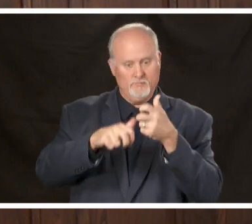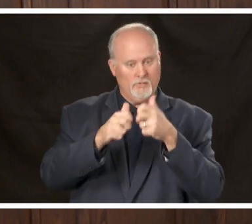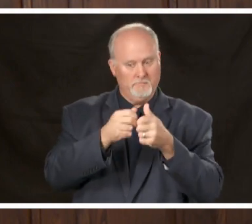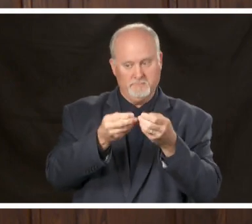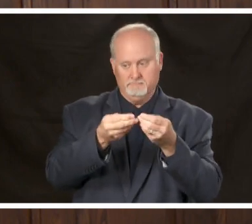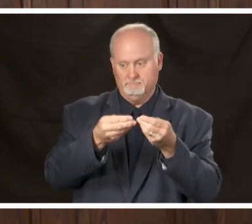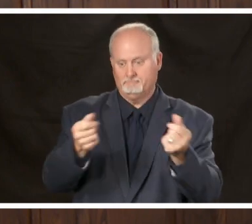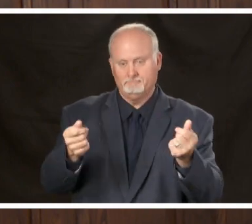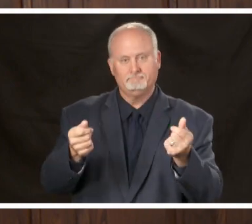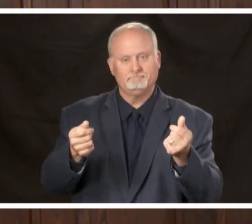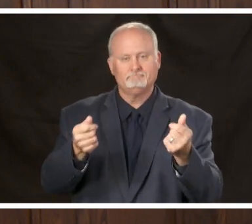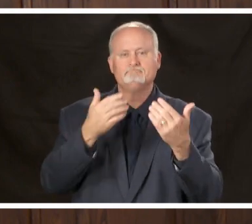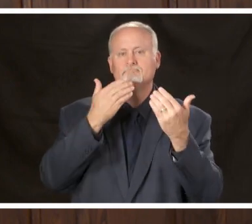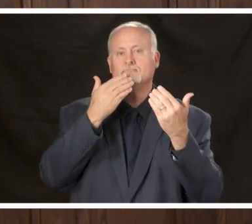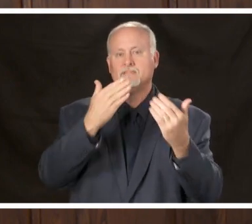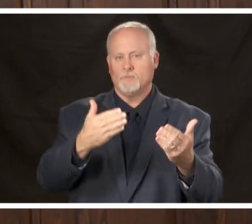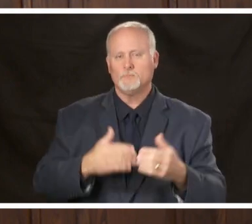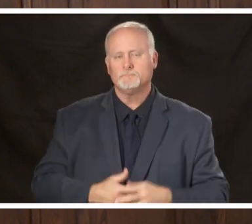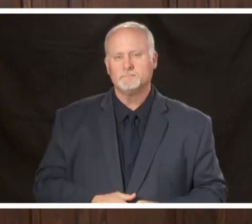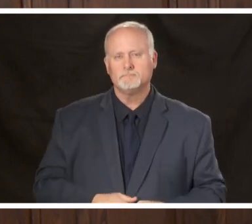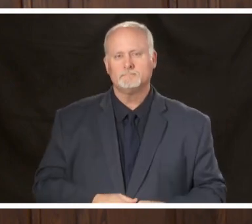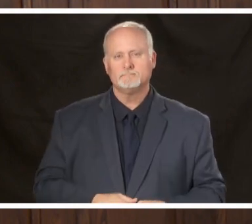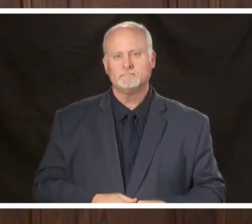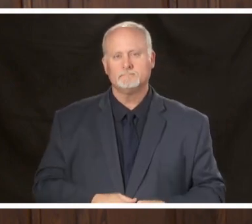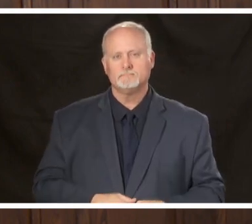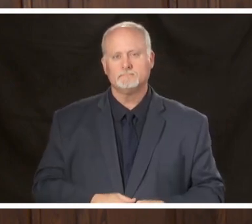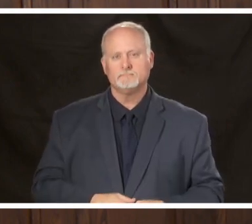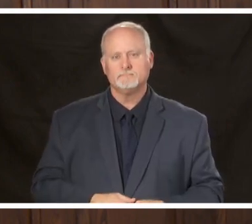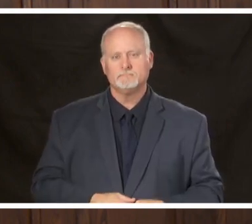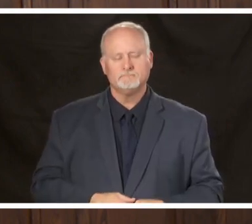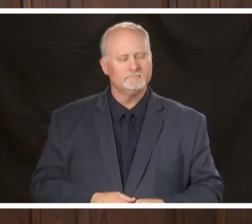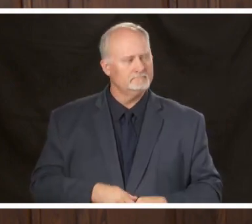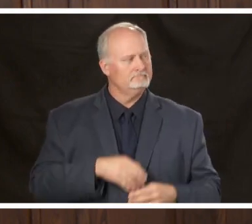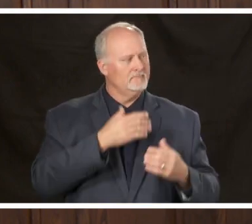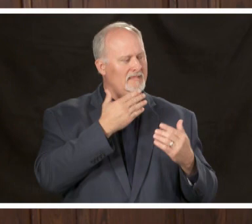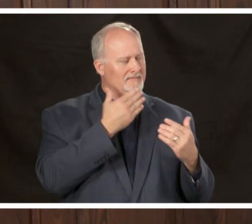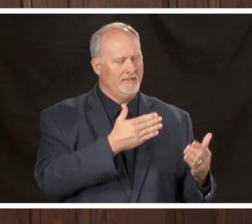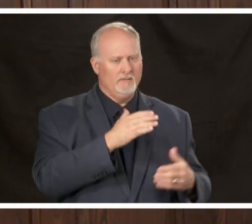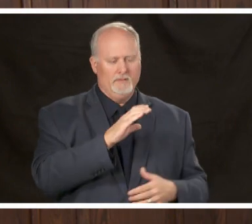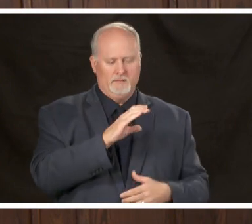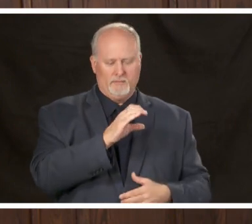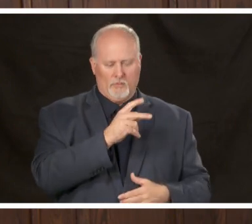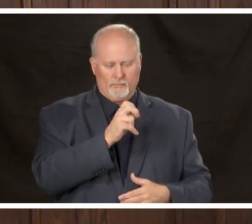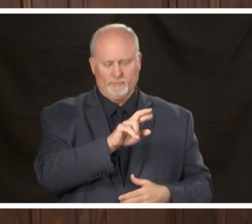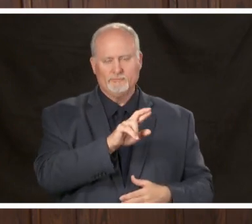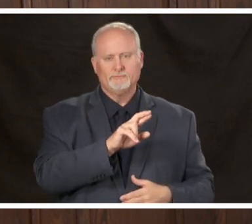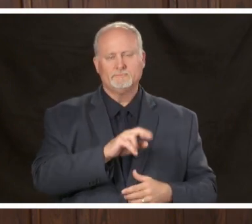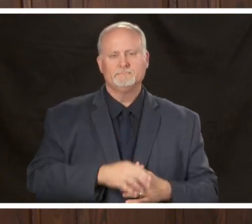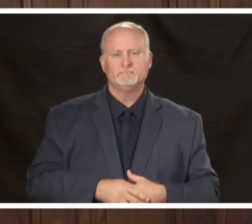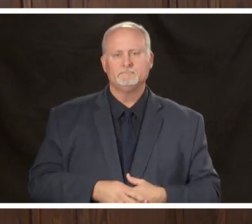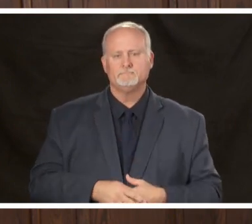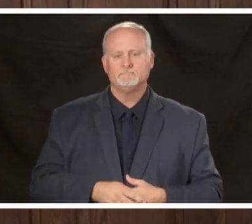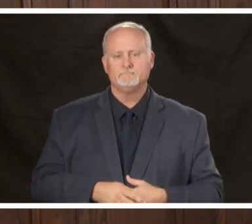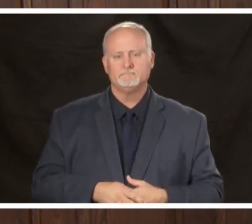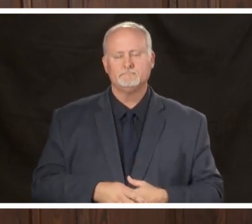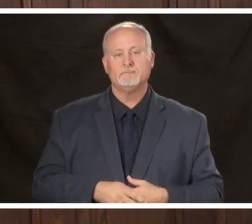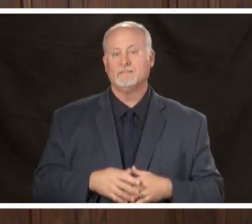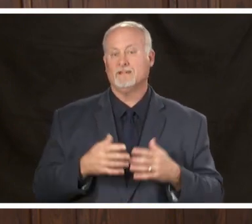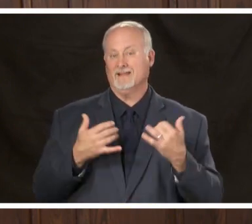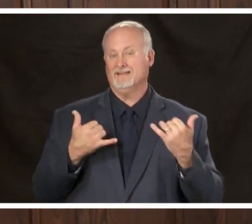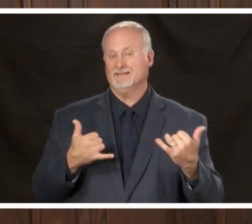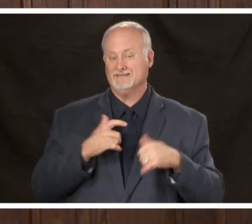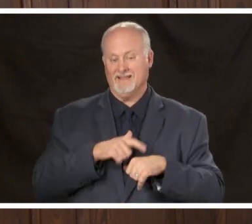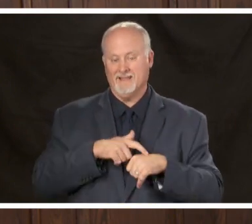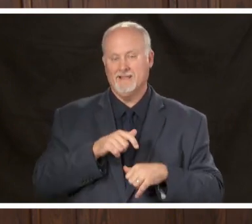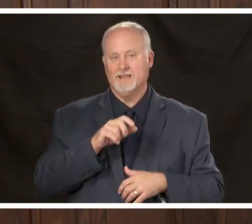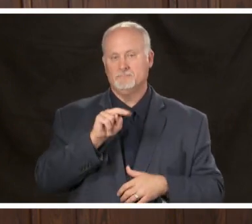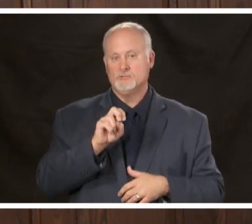thank you thank you very much mr. Coker all right the line is unmuted now for